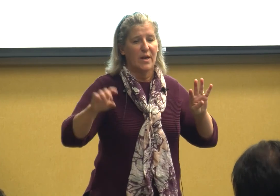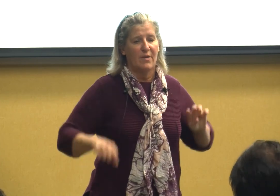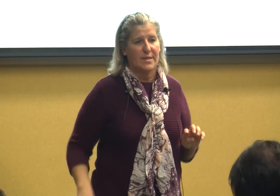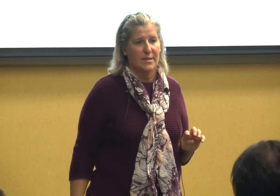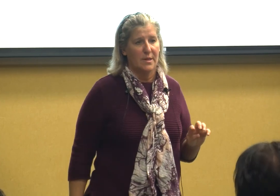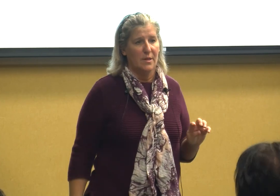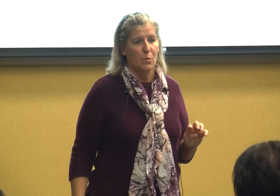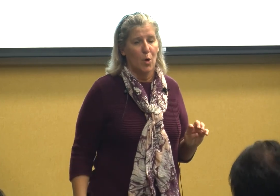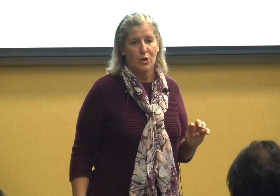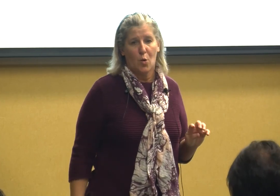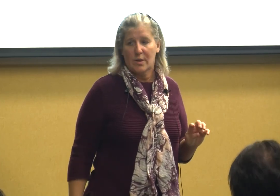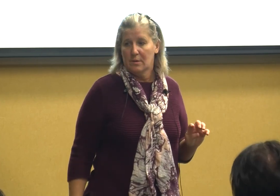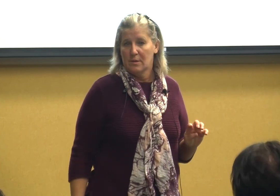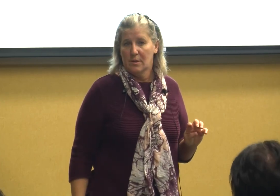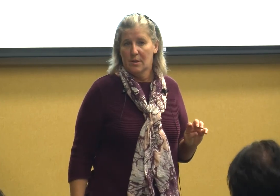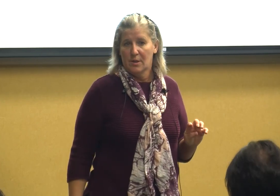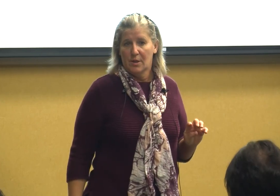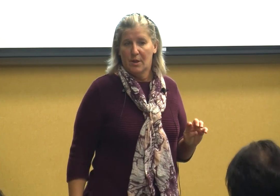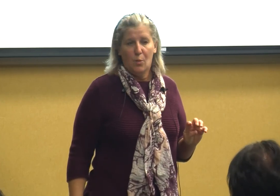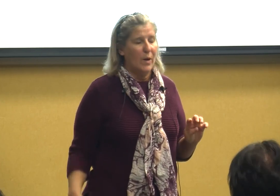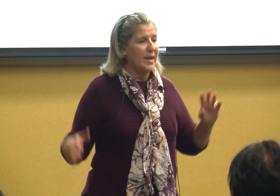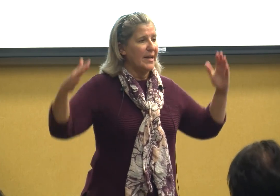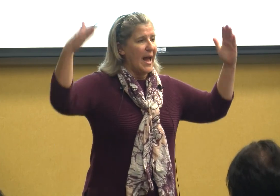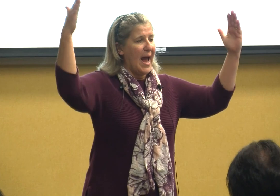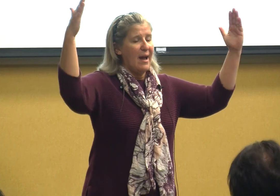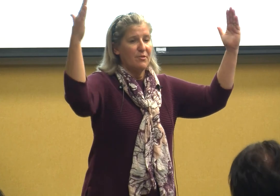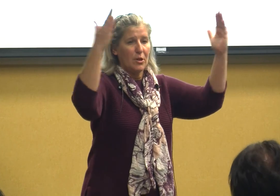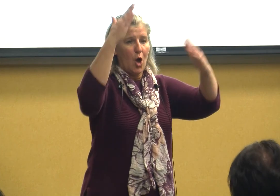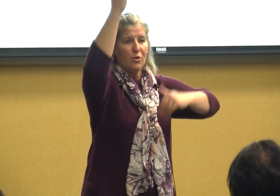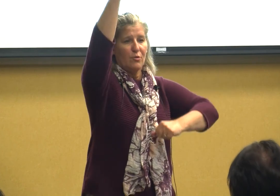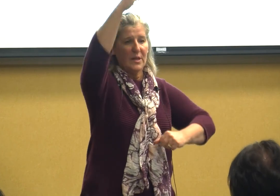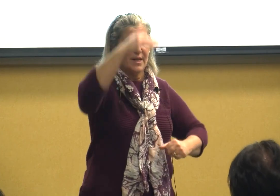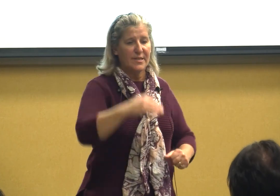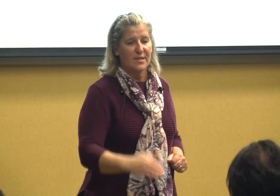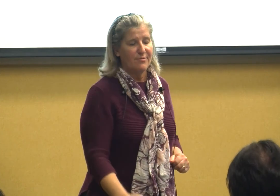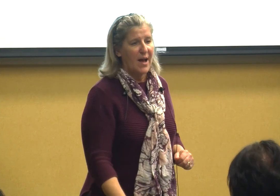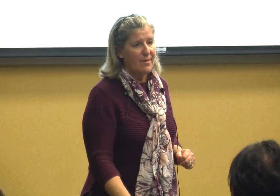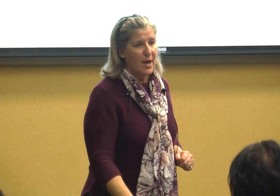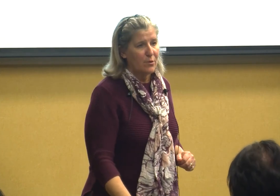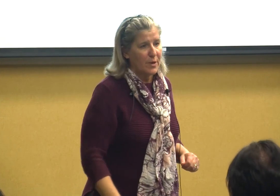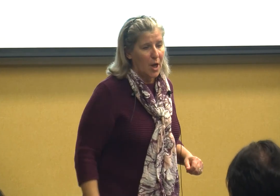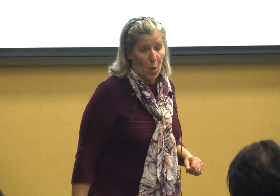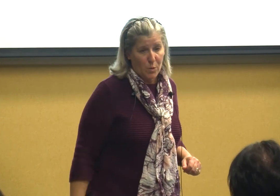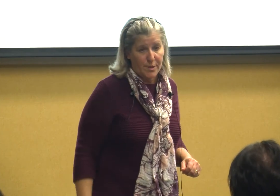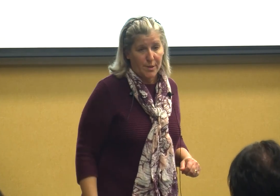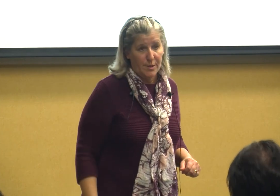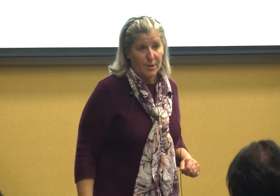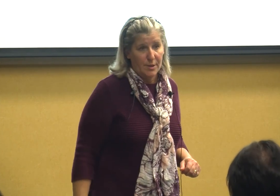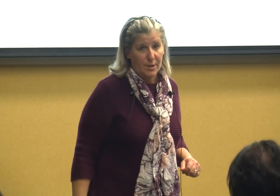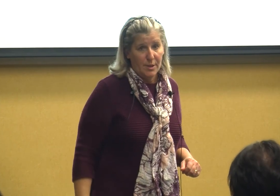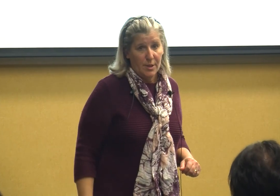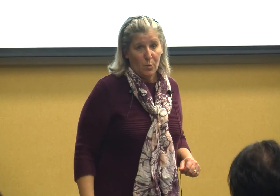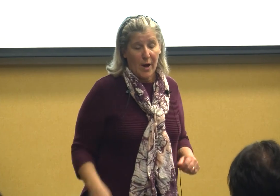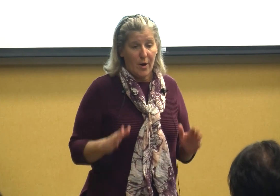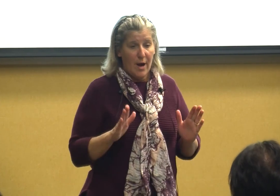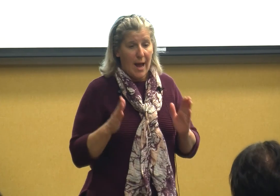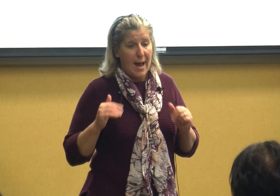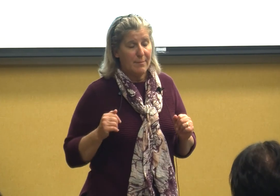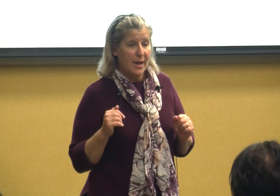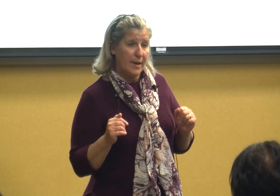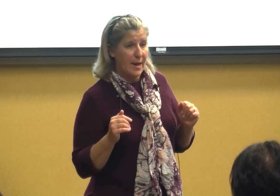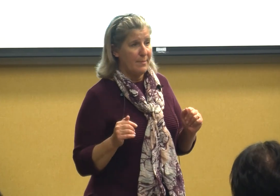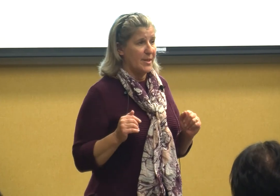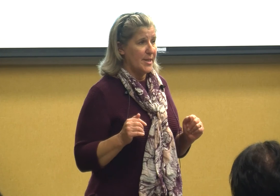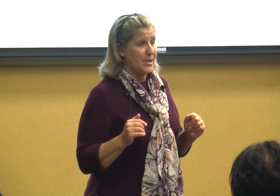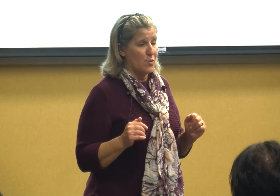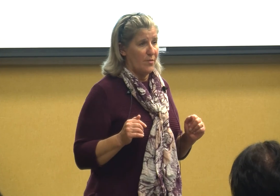of us worked on we didn't have the laundry list of 500 goals where I'm the I'm the teacher of the